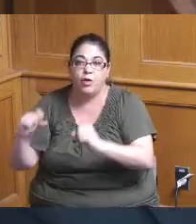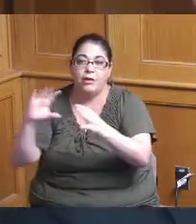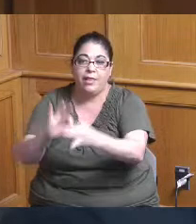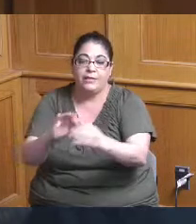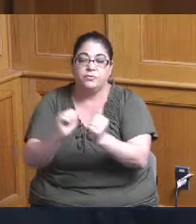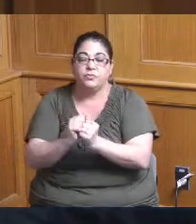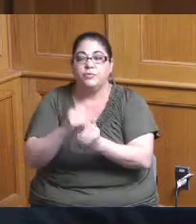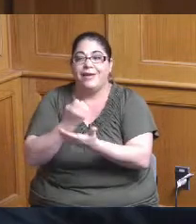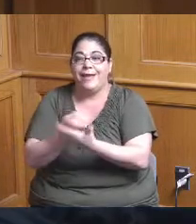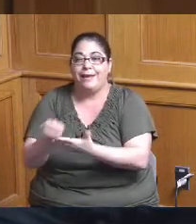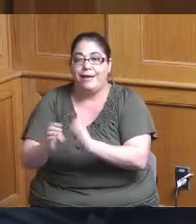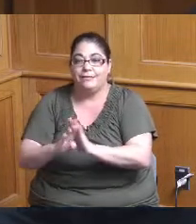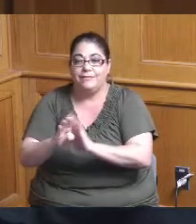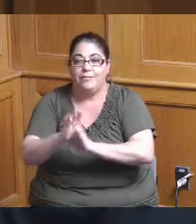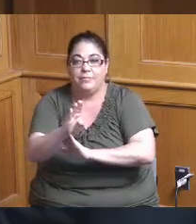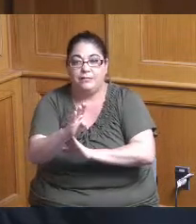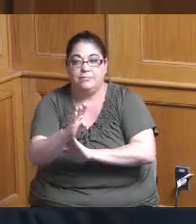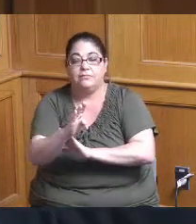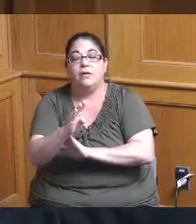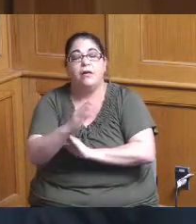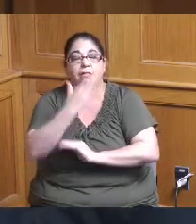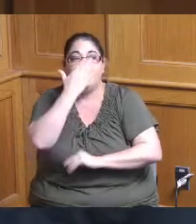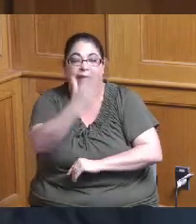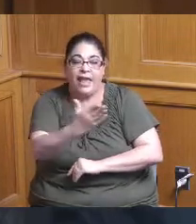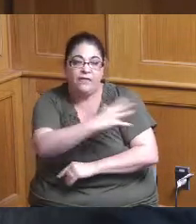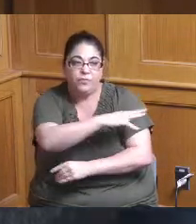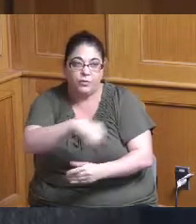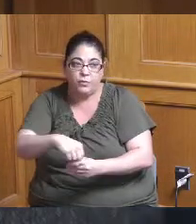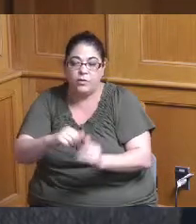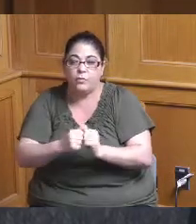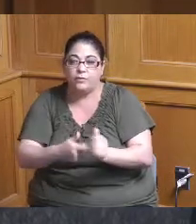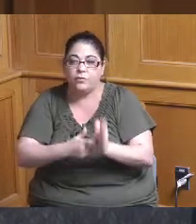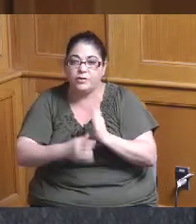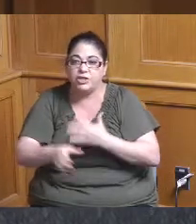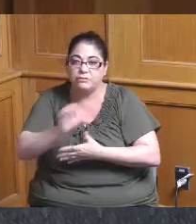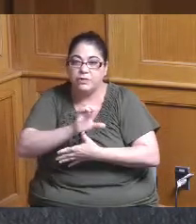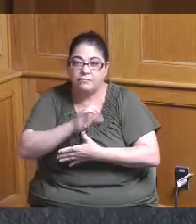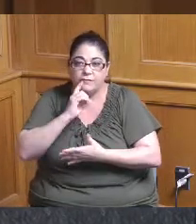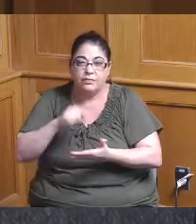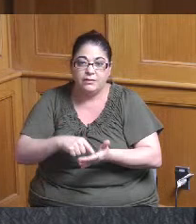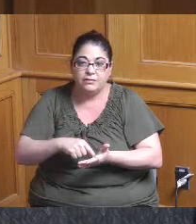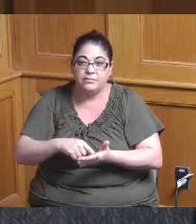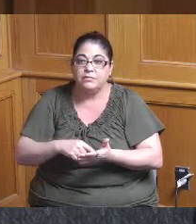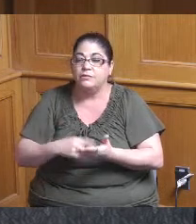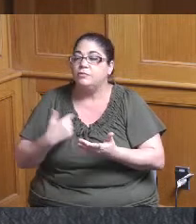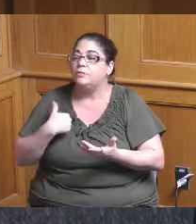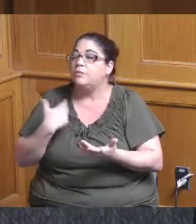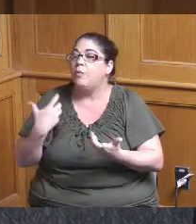that that it was weaved into the criteria because we don't want to necessarily spend these funds